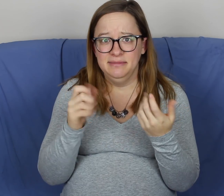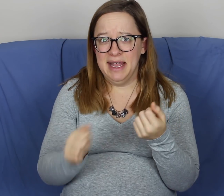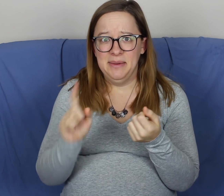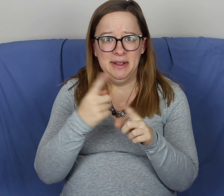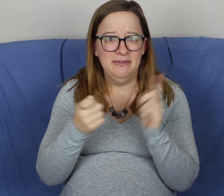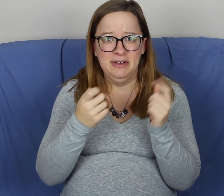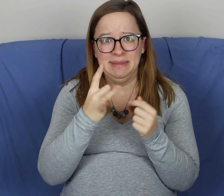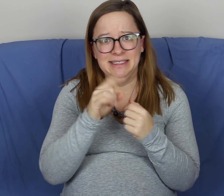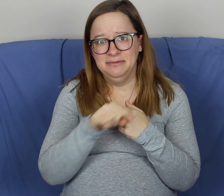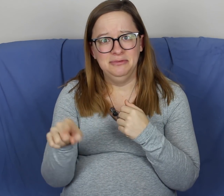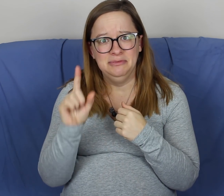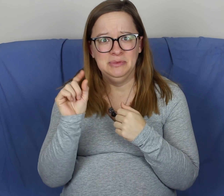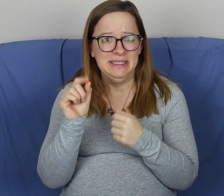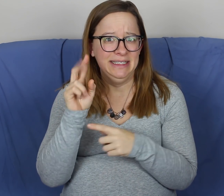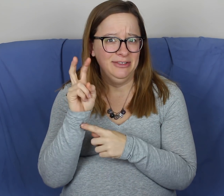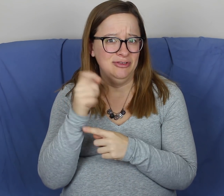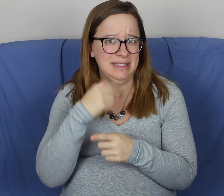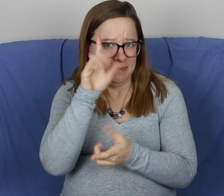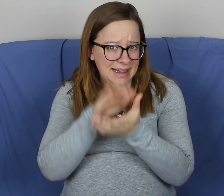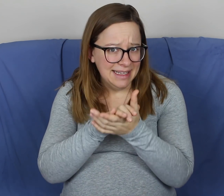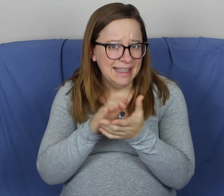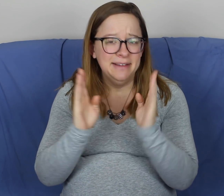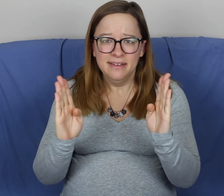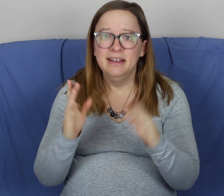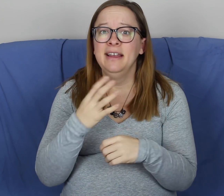anywhere from 18 inches to 20 inches I believe.